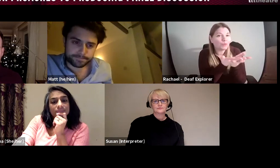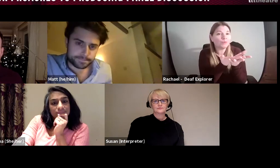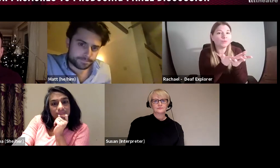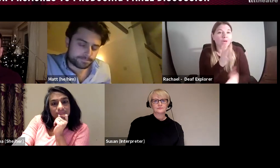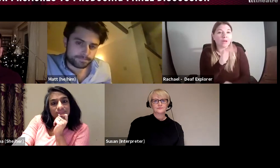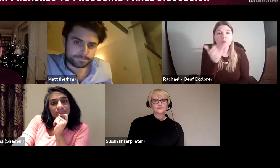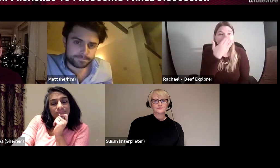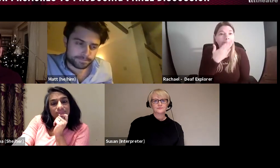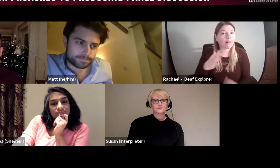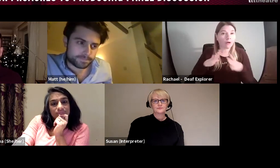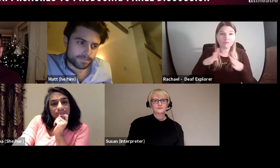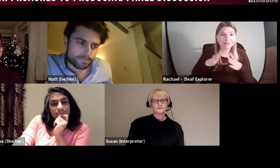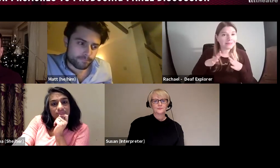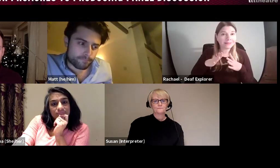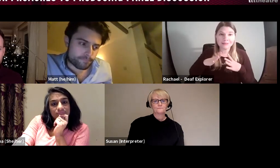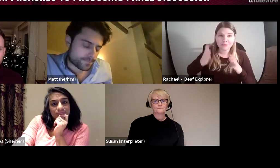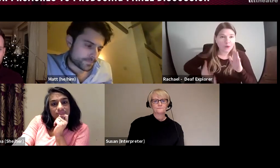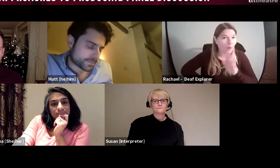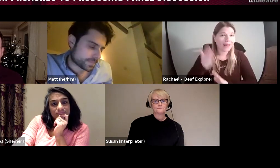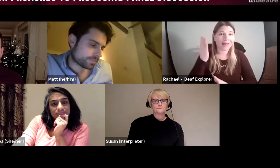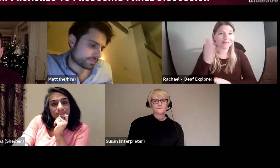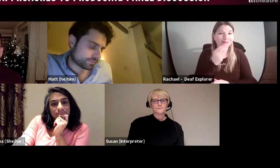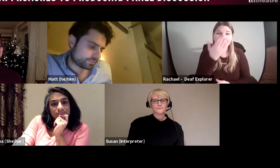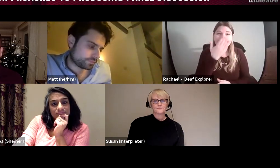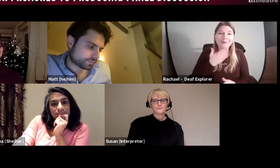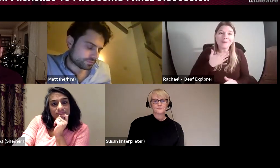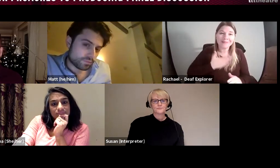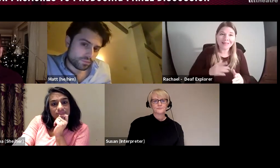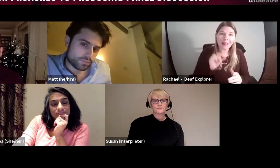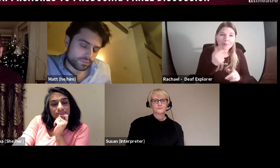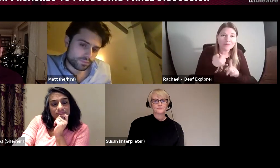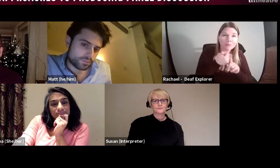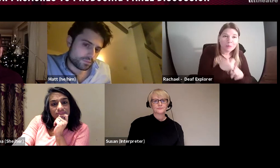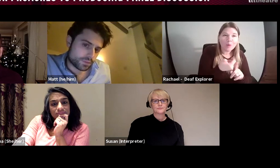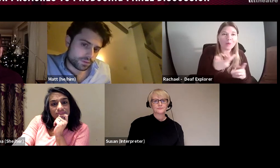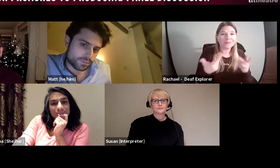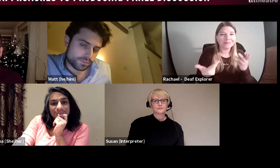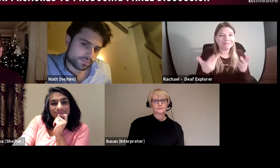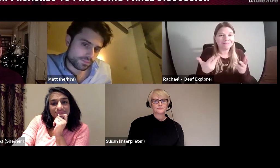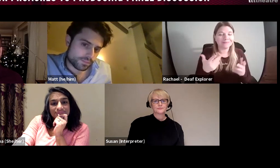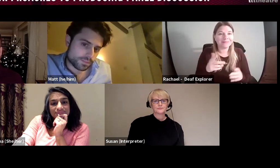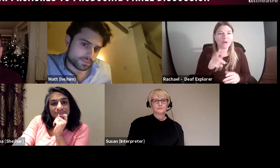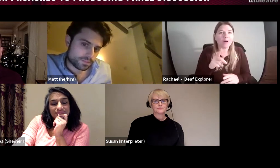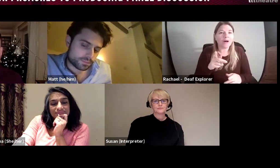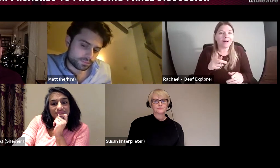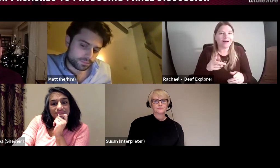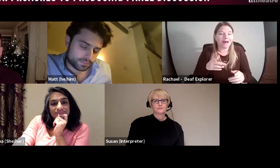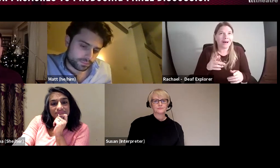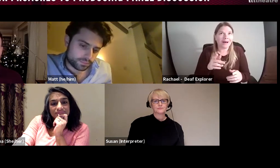we have that support, so, people who are out there, and if you need a bit of a support